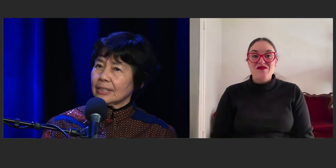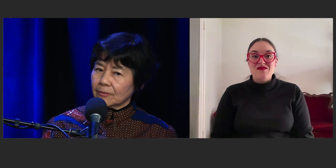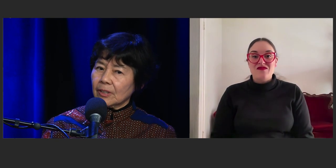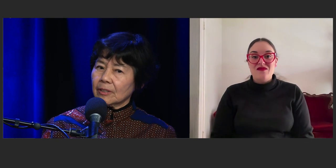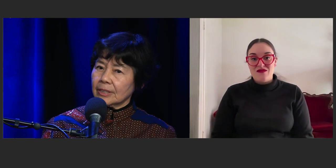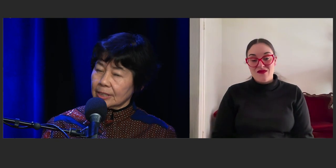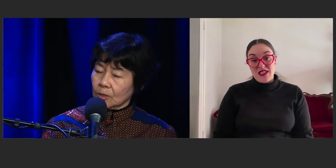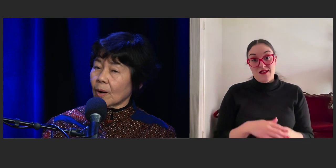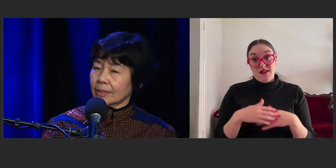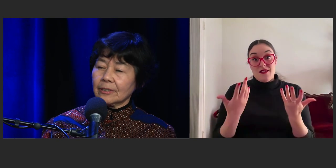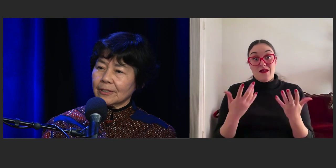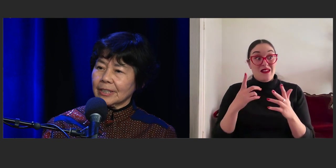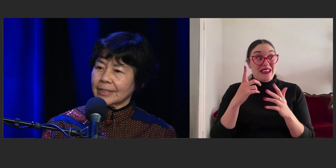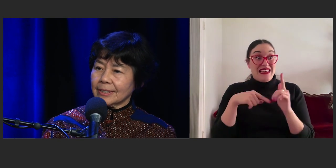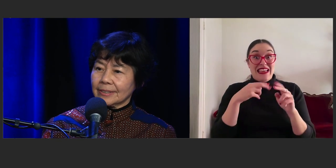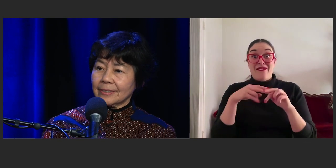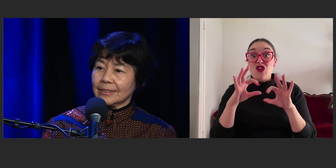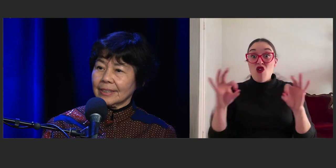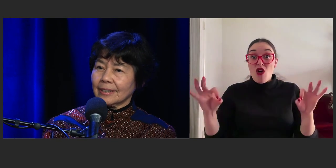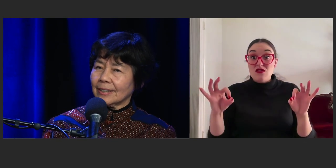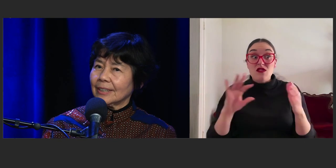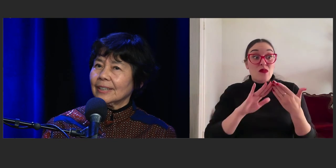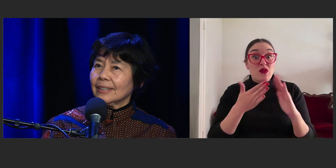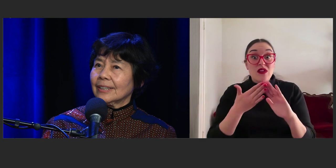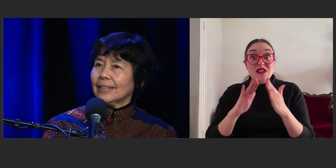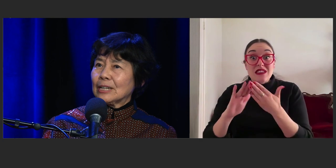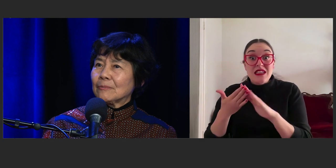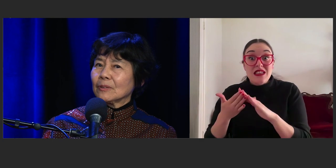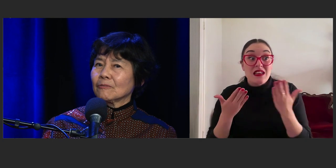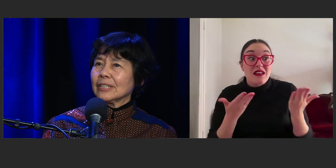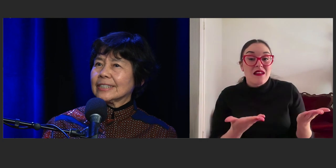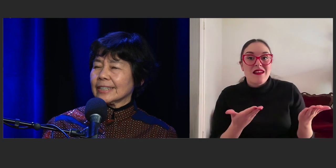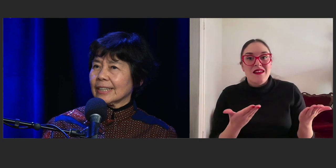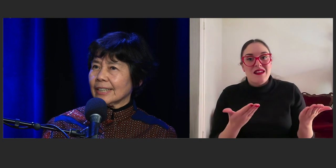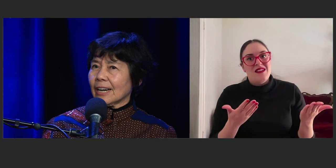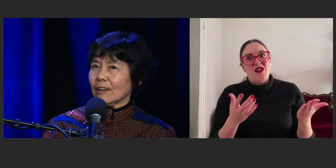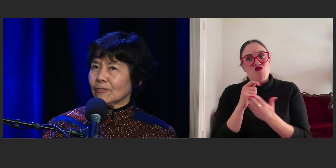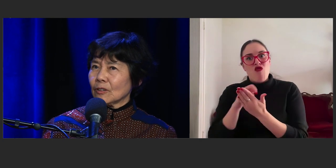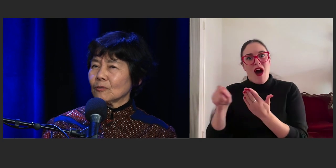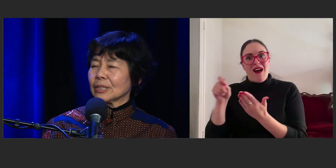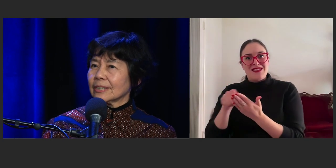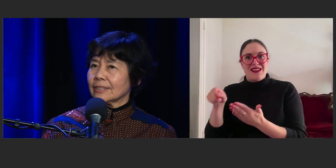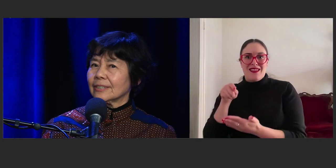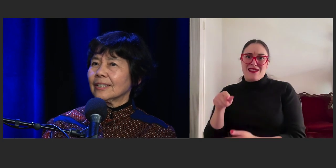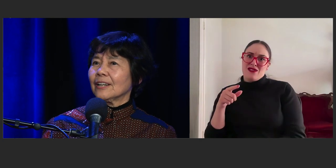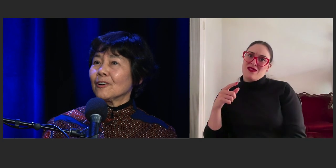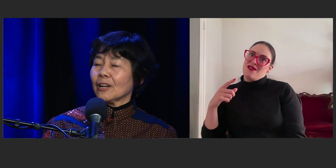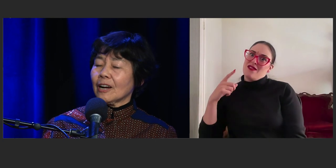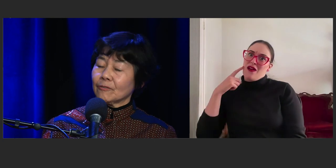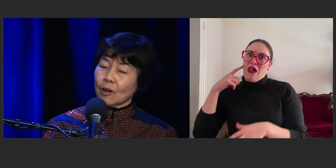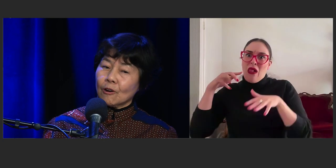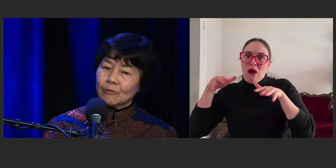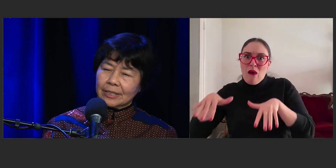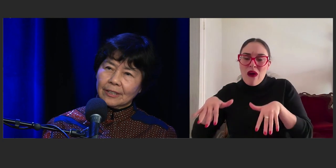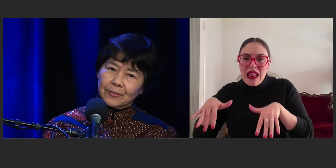is quite a lonely existence. And I recently, I've co-written a few novels